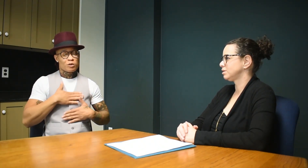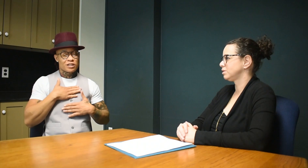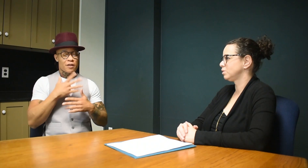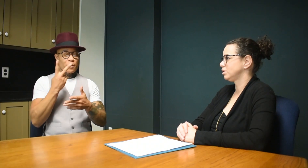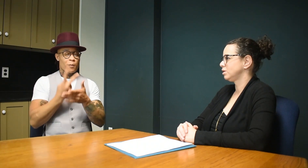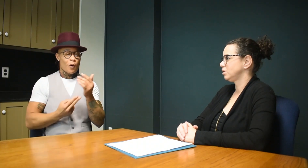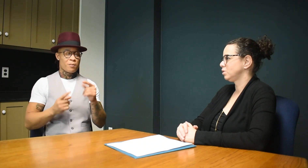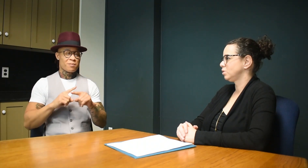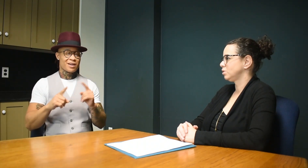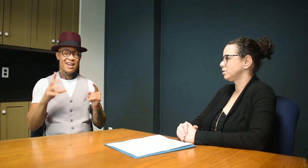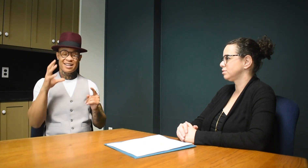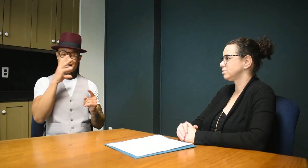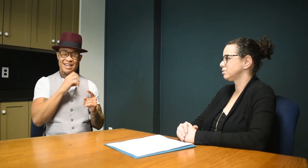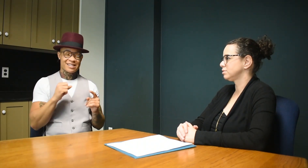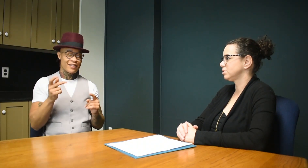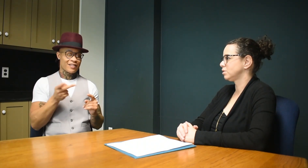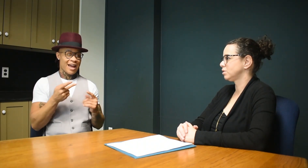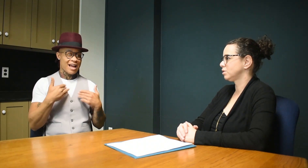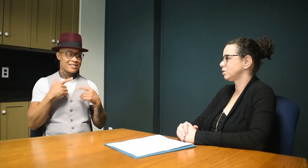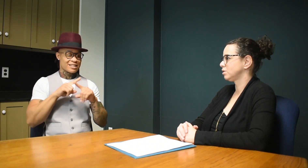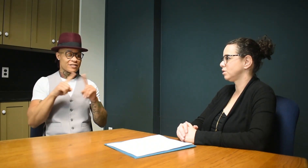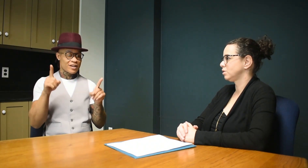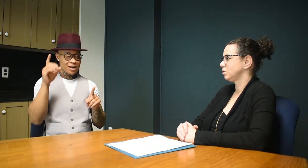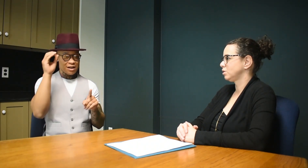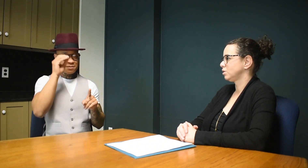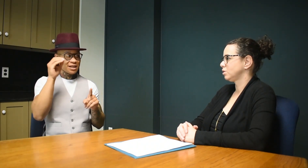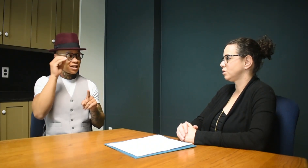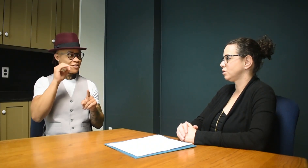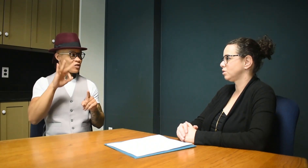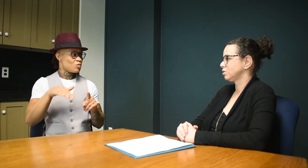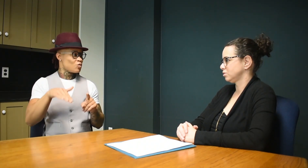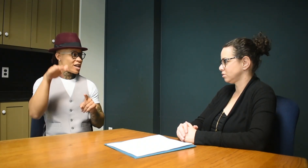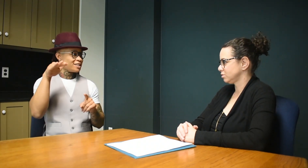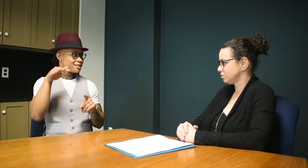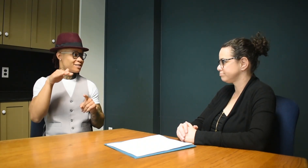But I suppose they had different opinions on how I should be raised.